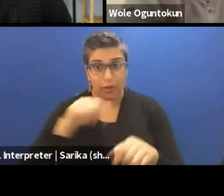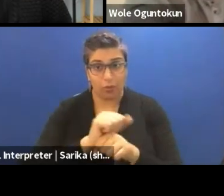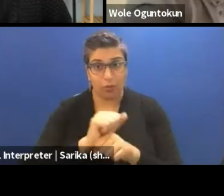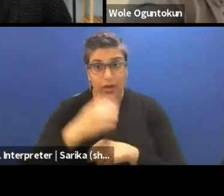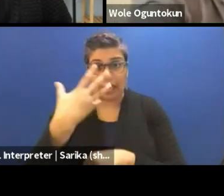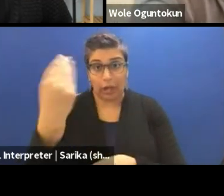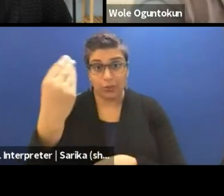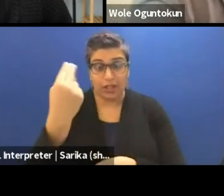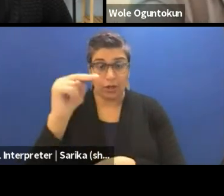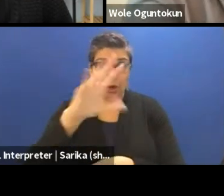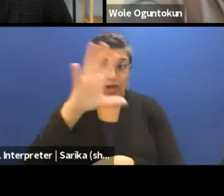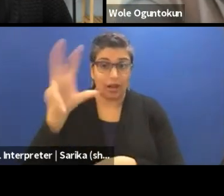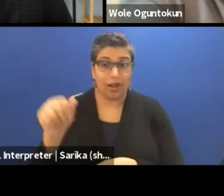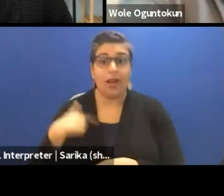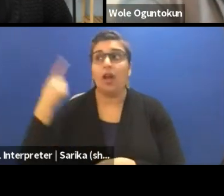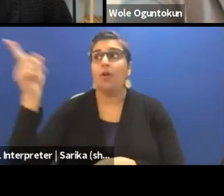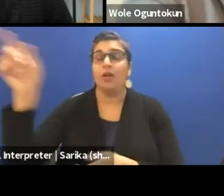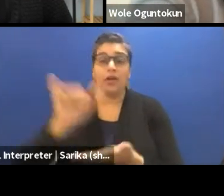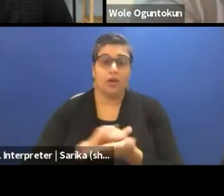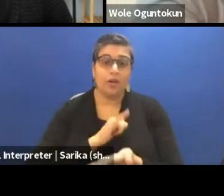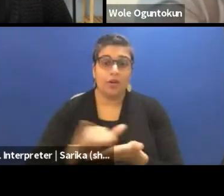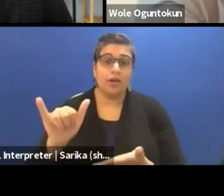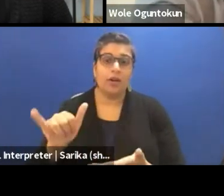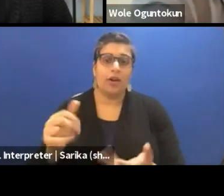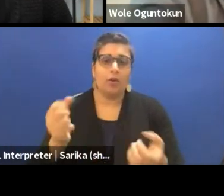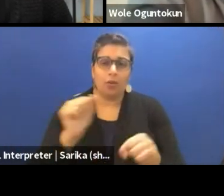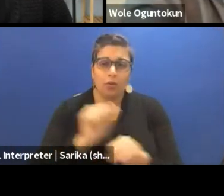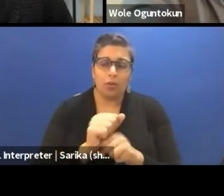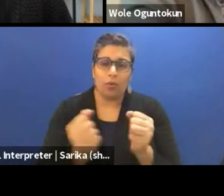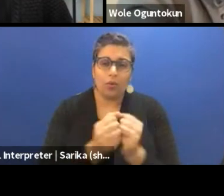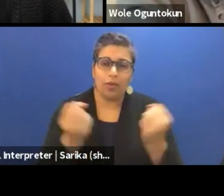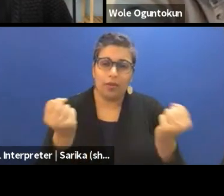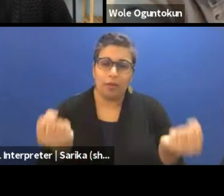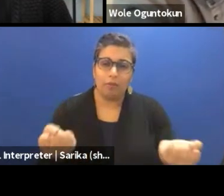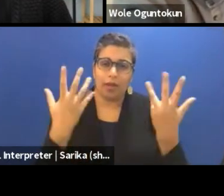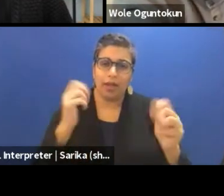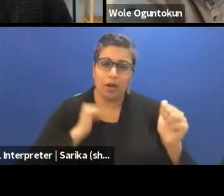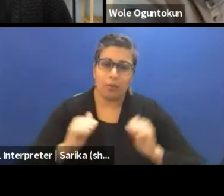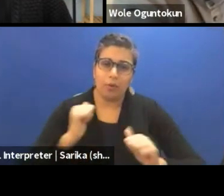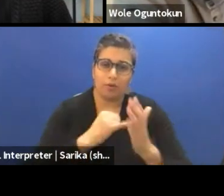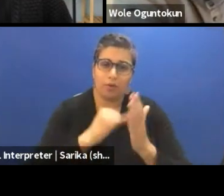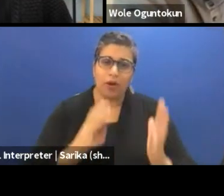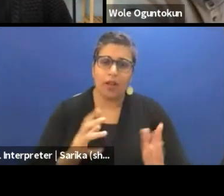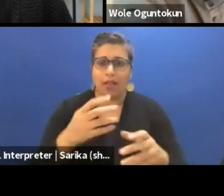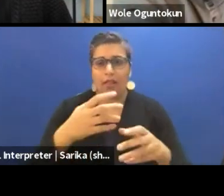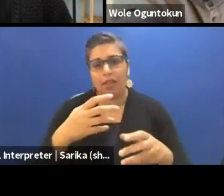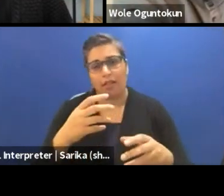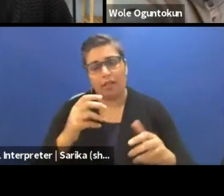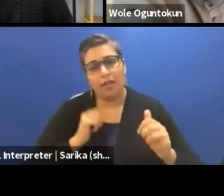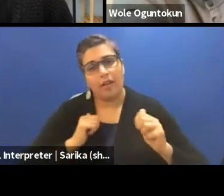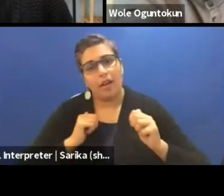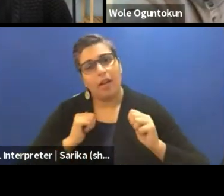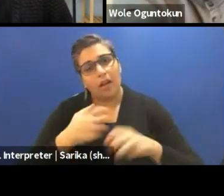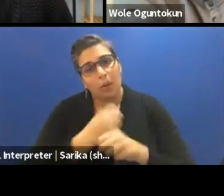I was in Europe and working with performance artists, some theater makers and dramaturgy was the buzzword